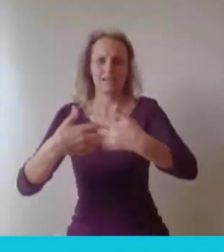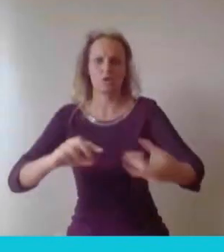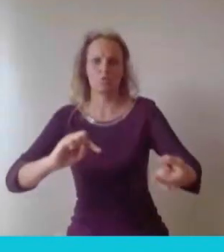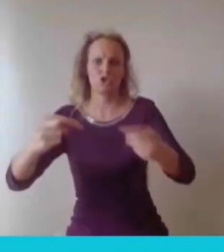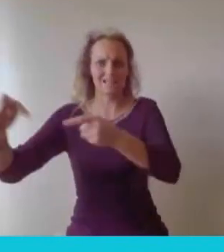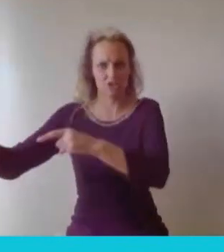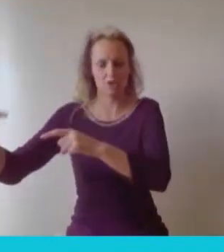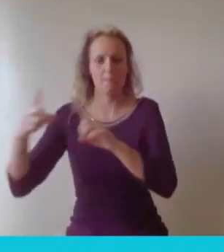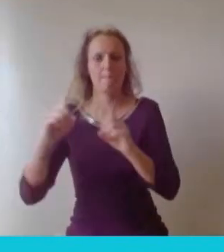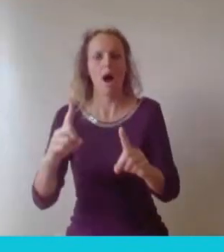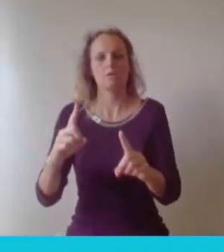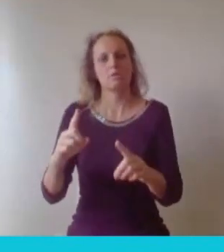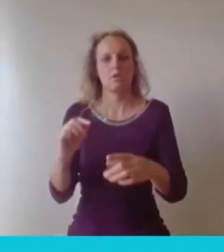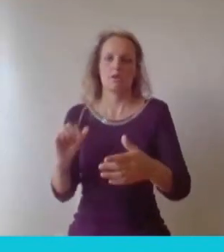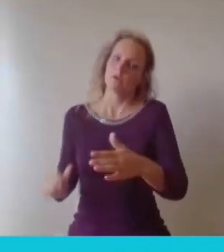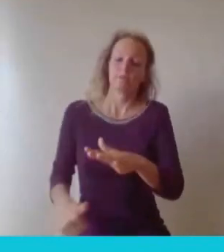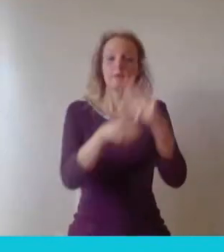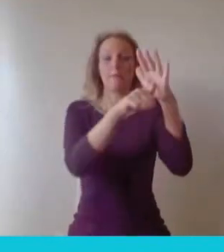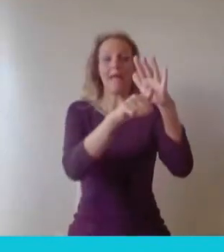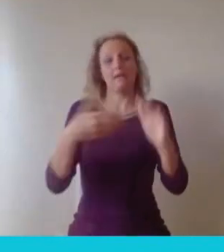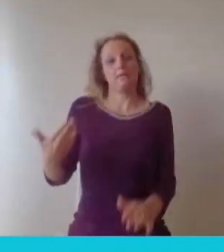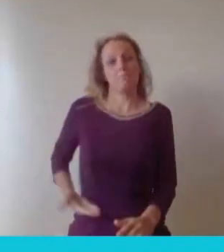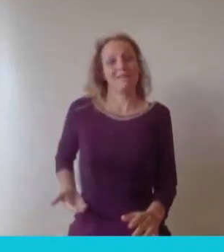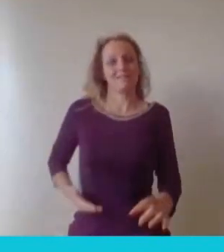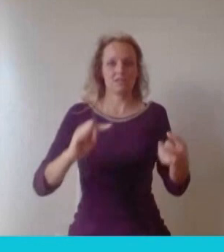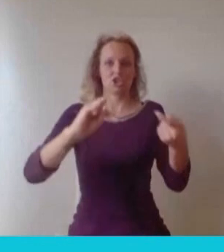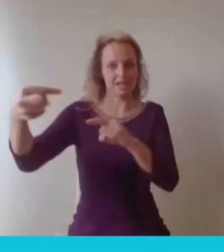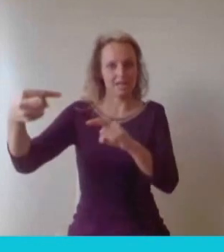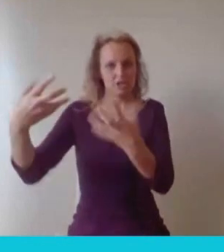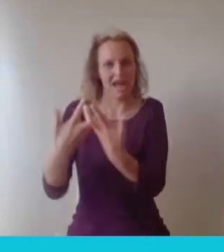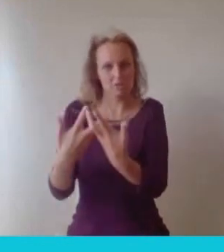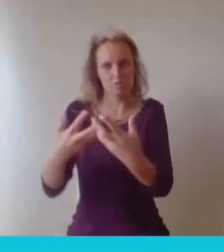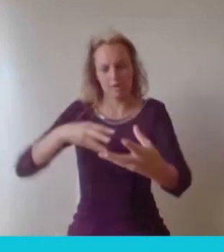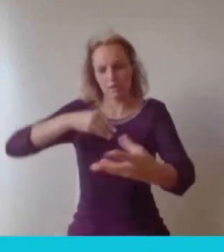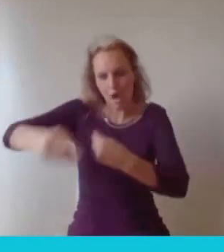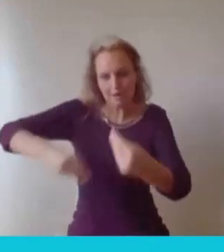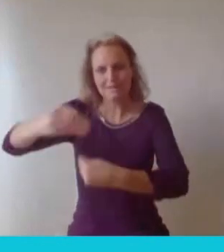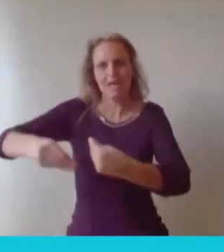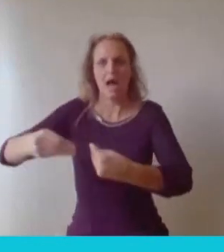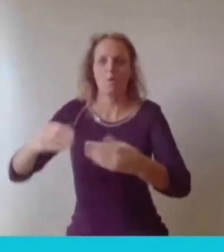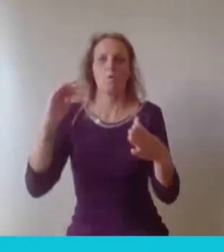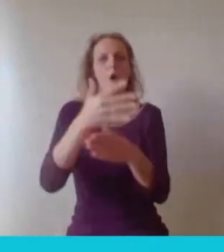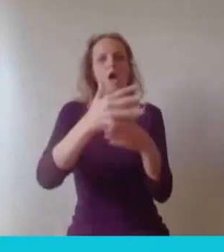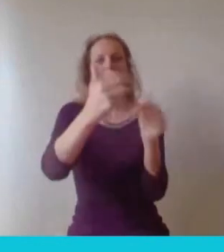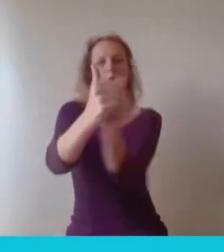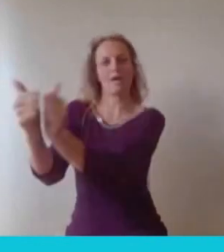hands as possible and so we've got partnerships with Oracle and Microsoft and beginning to kind of really scale with business so